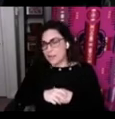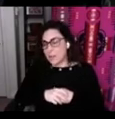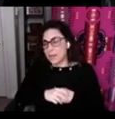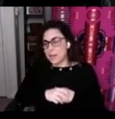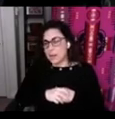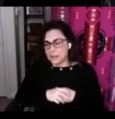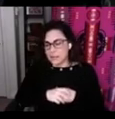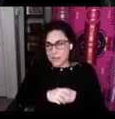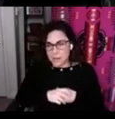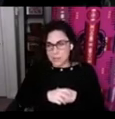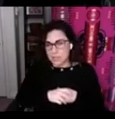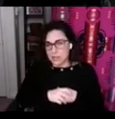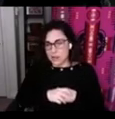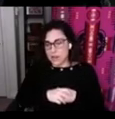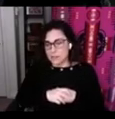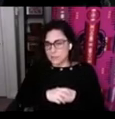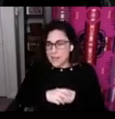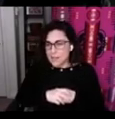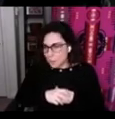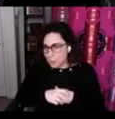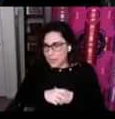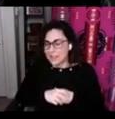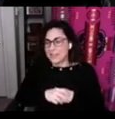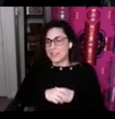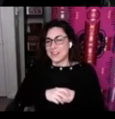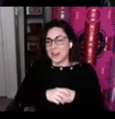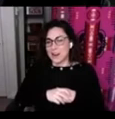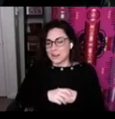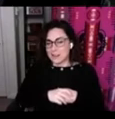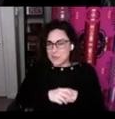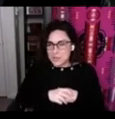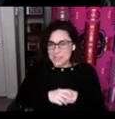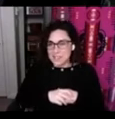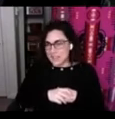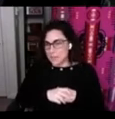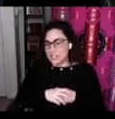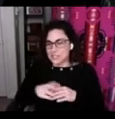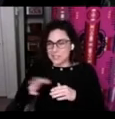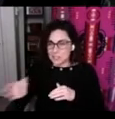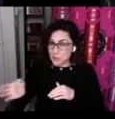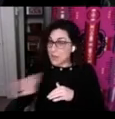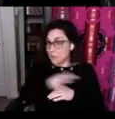but that our languages are not divided that way that our communities and languages straddle that